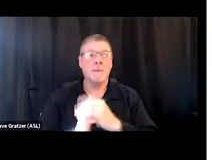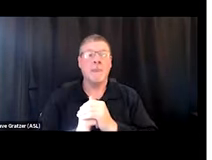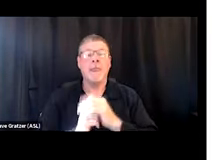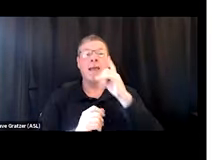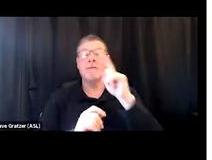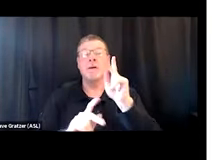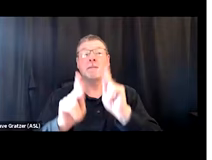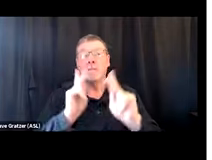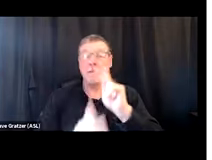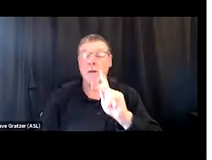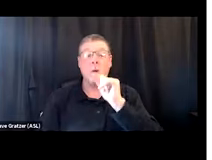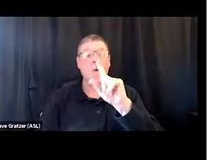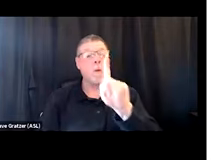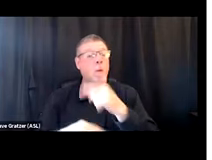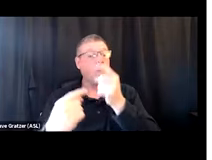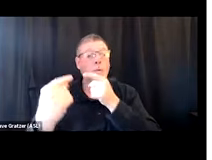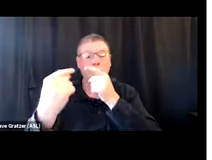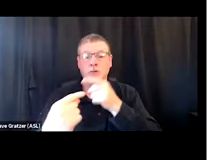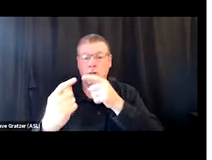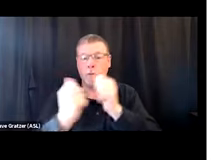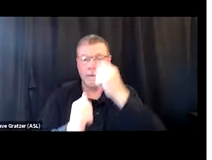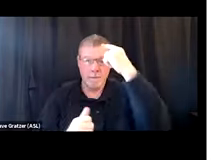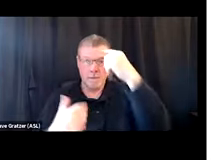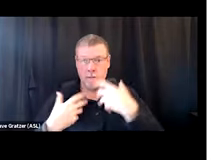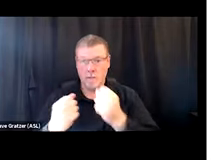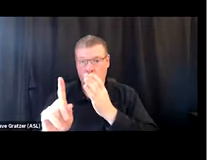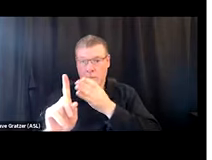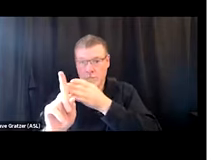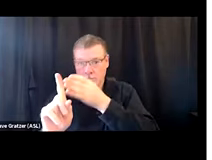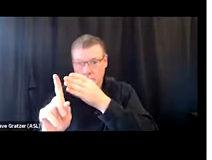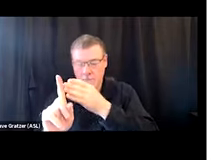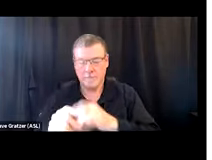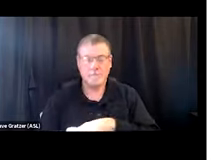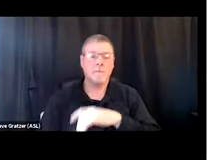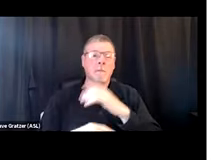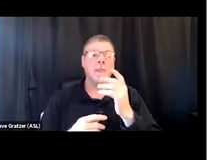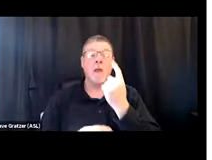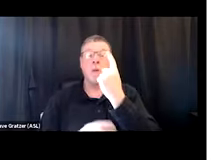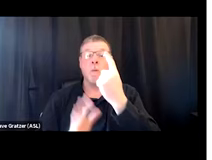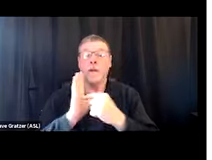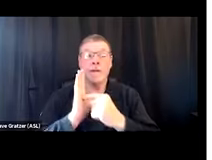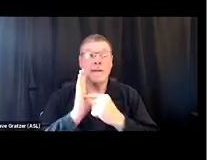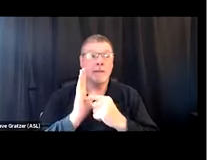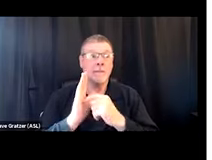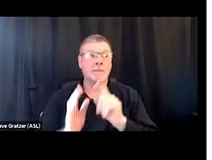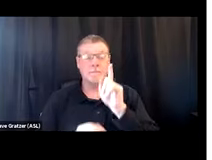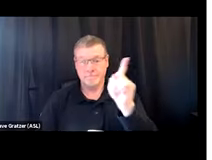that are only struggling with mental health conditions. So one example we've hyperlinked here